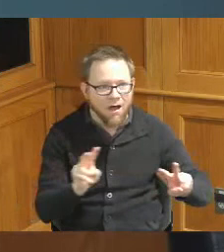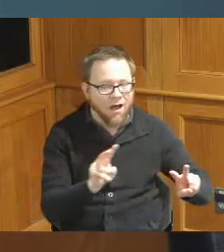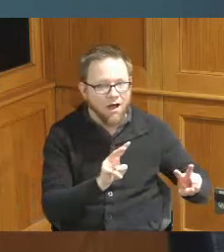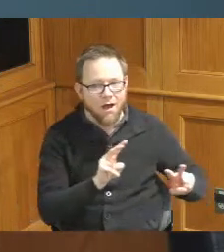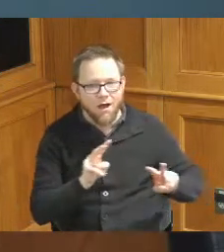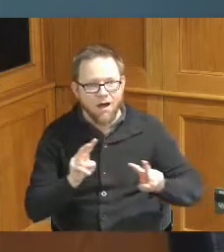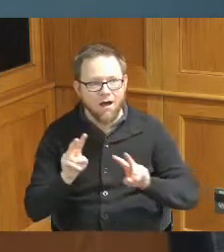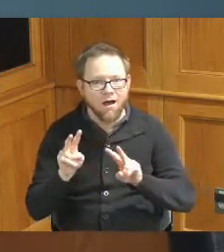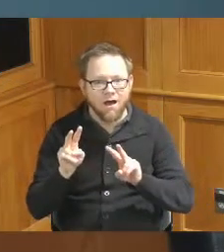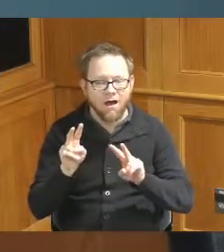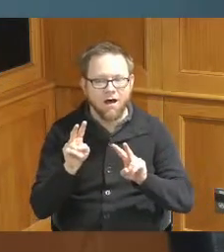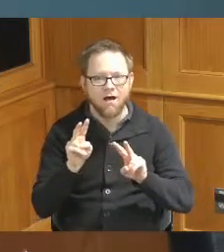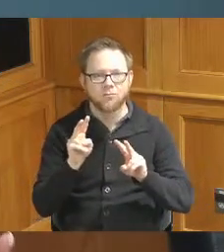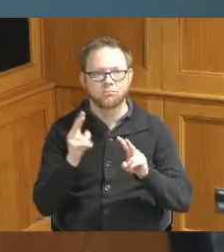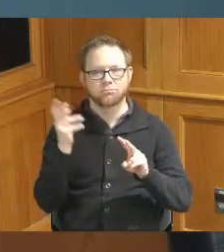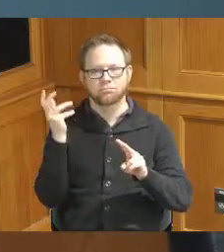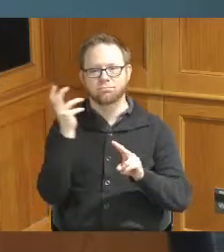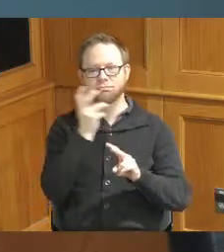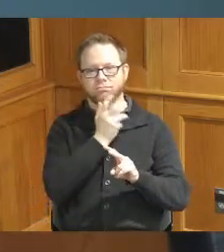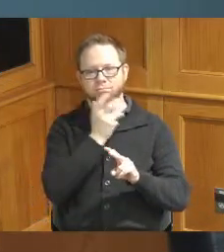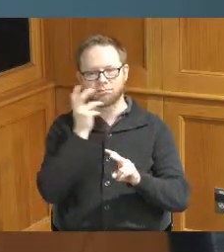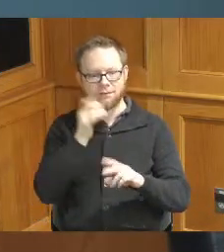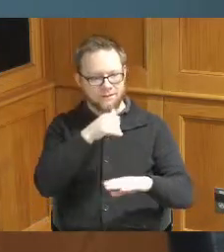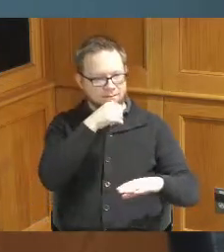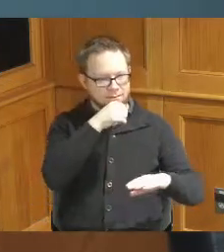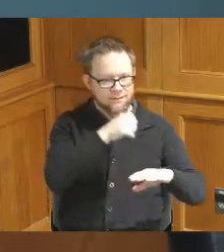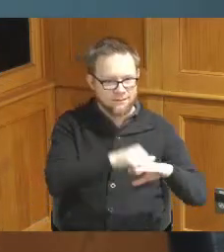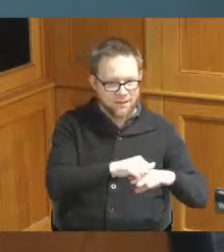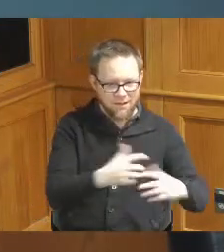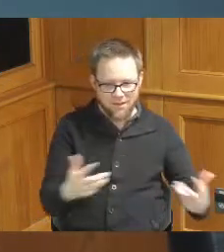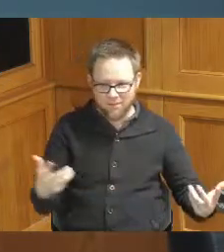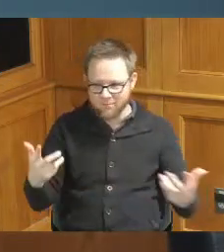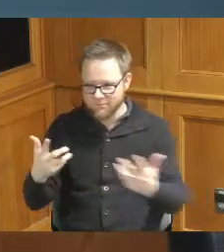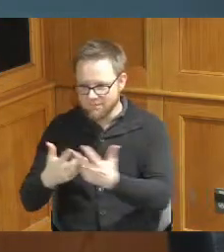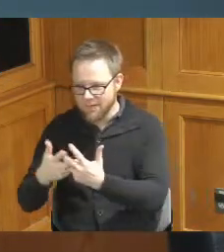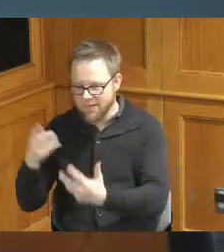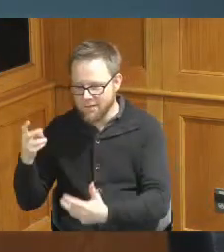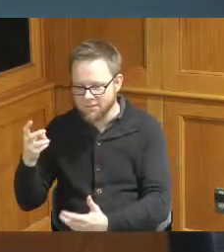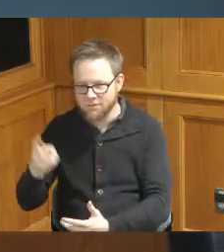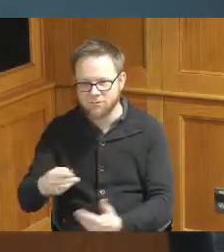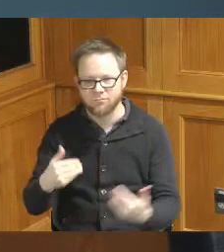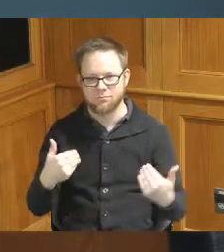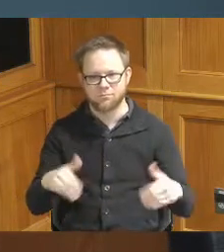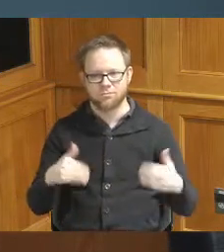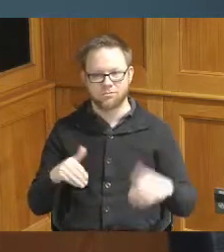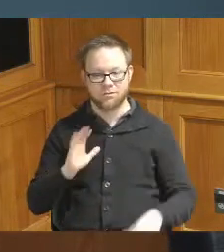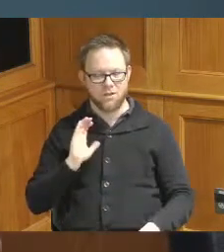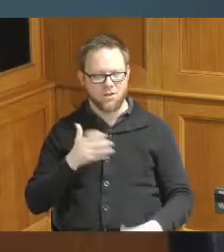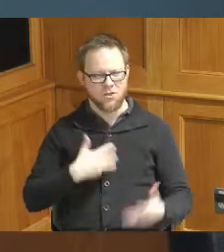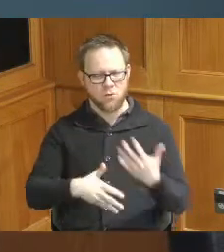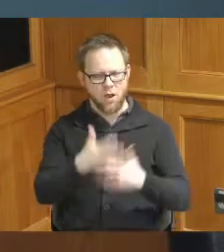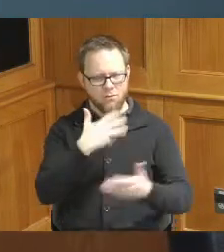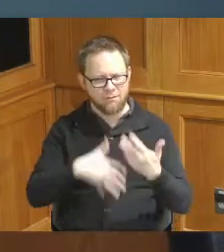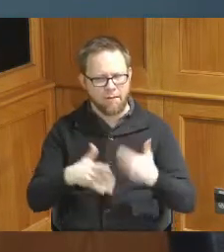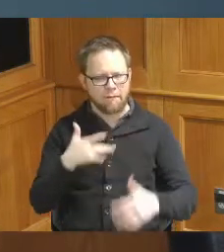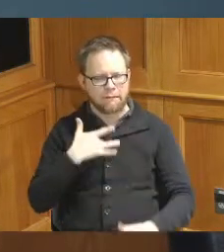to connect the stamp with the history and we're in a society where people need to see it so they